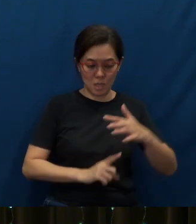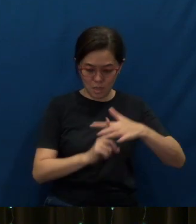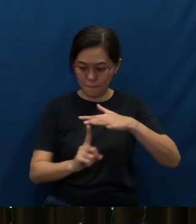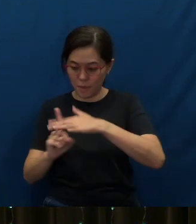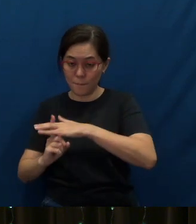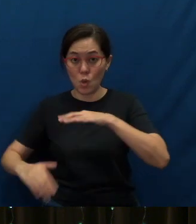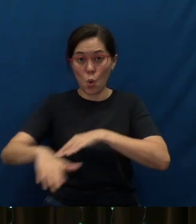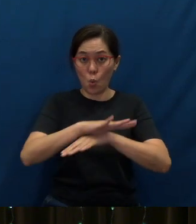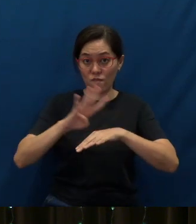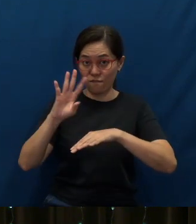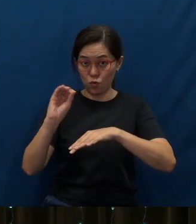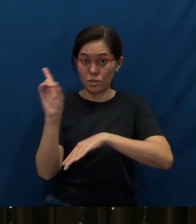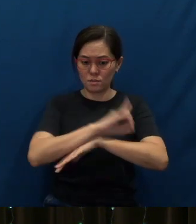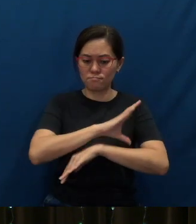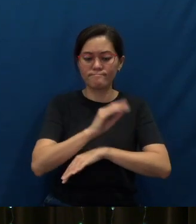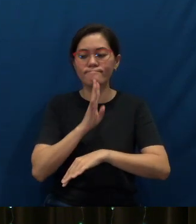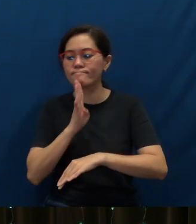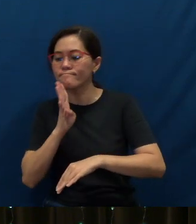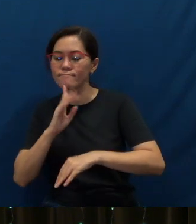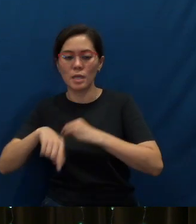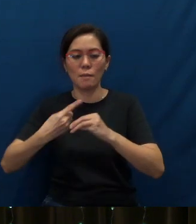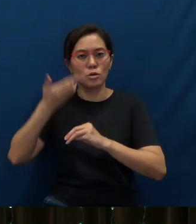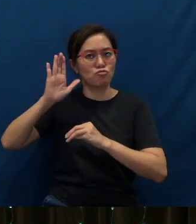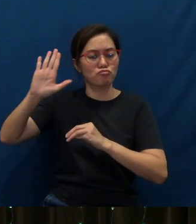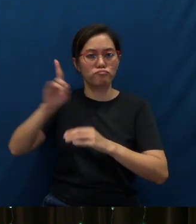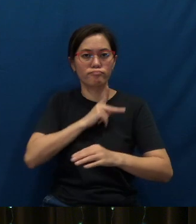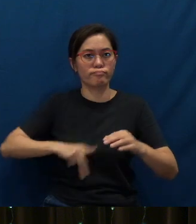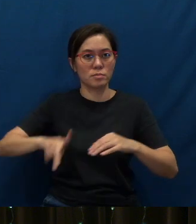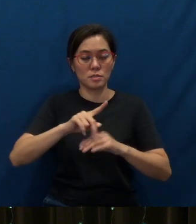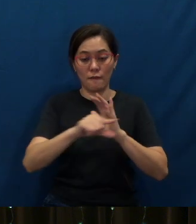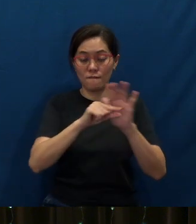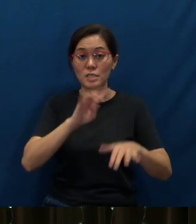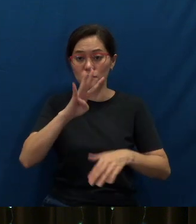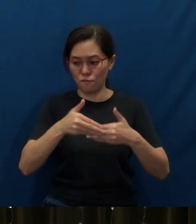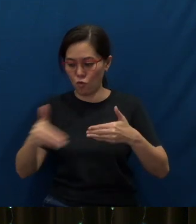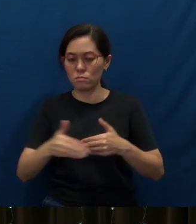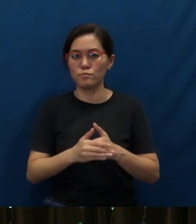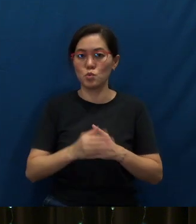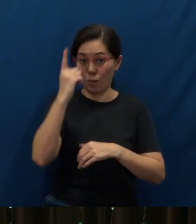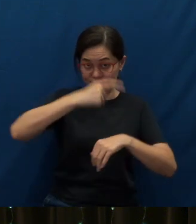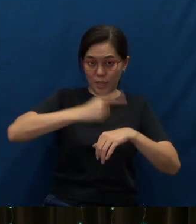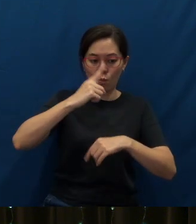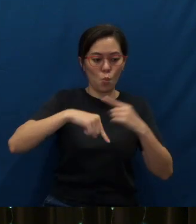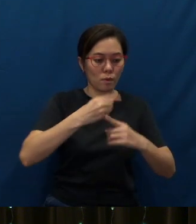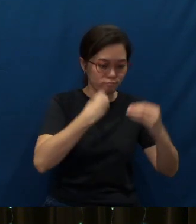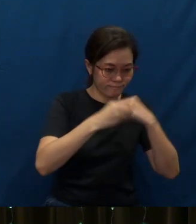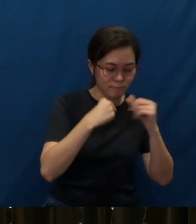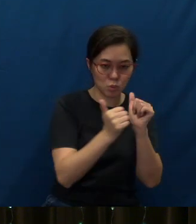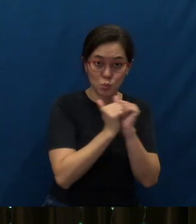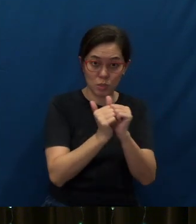and spoke about the kingdom of God. Verse 4: On one occasion, while He was eating with them,